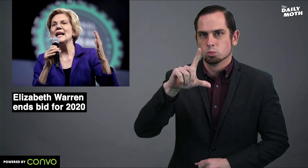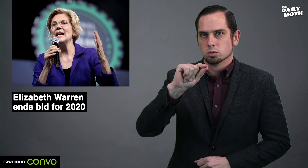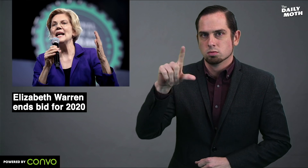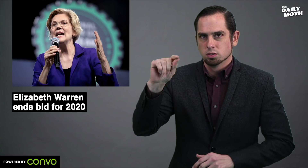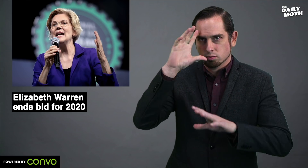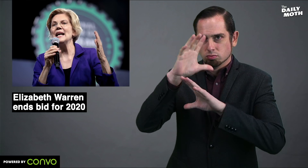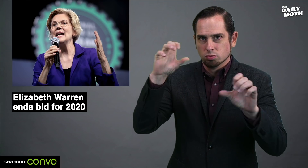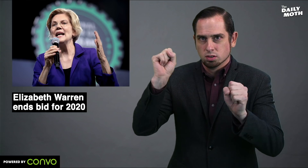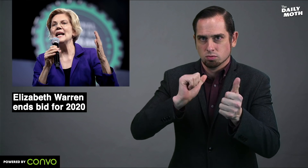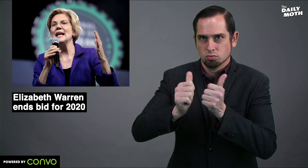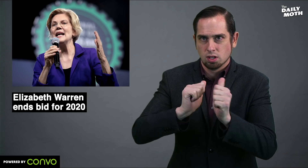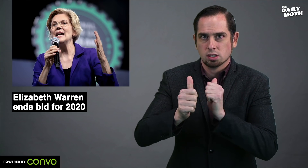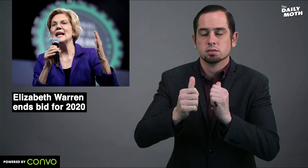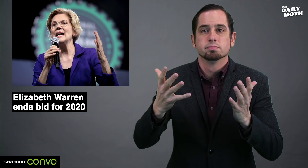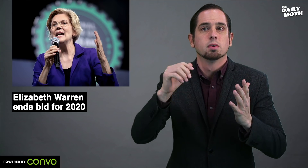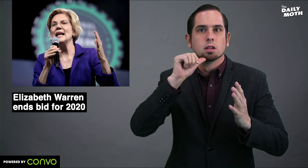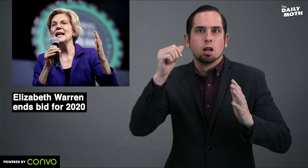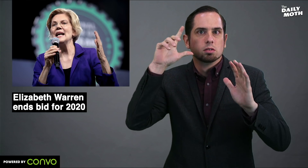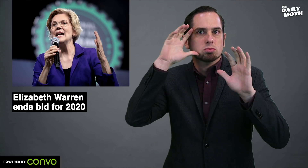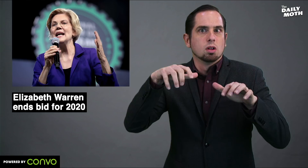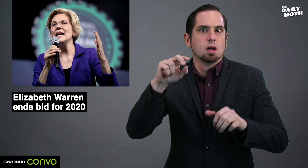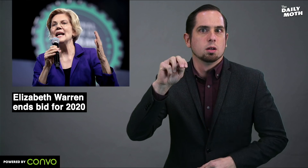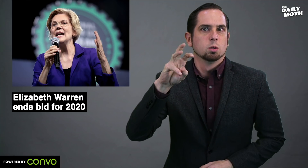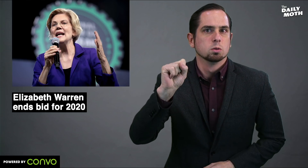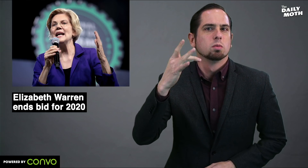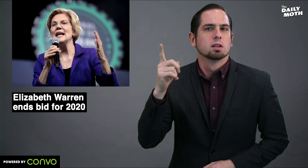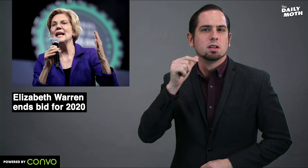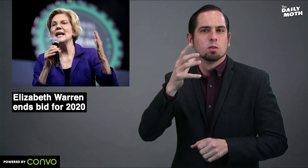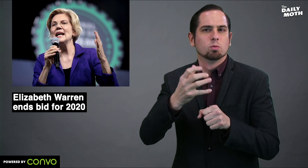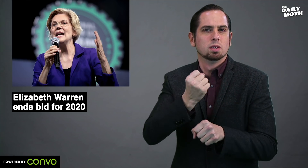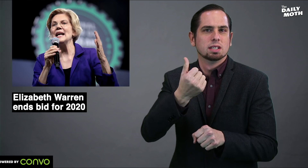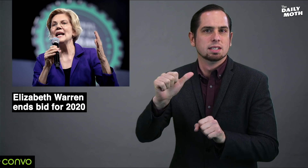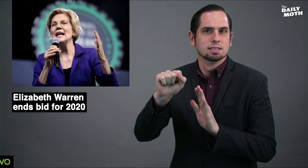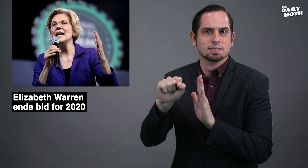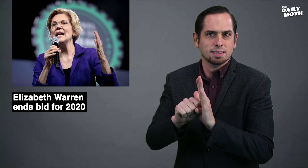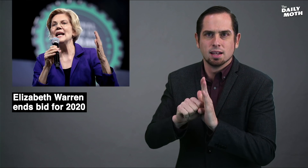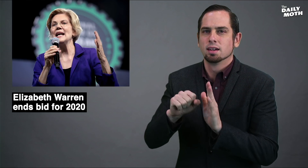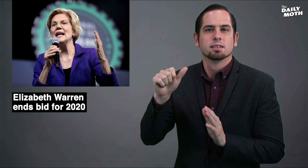the 2020 presidential race. It is not shocking news as she did not win any states or